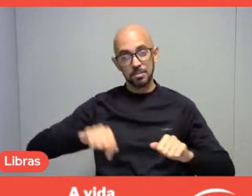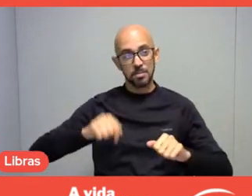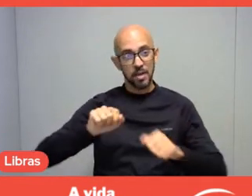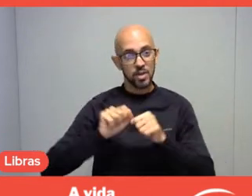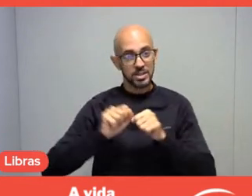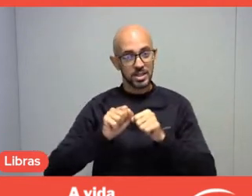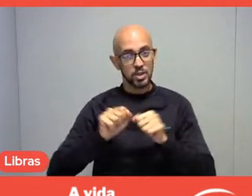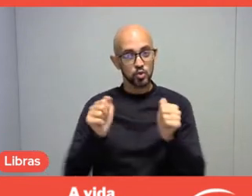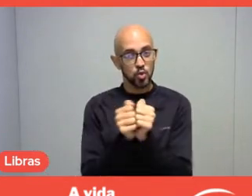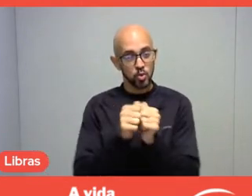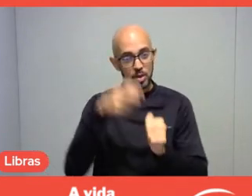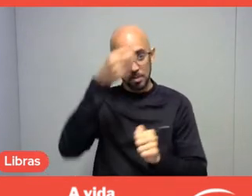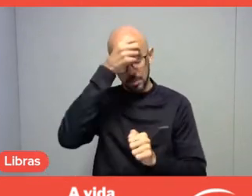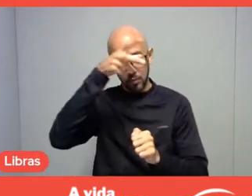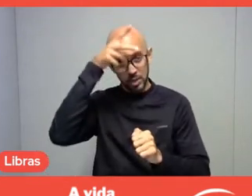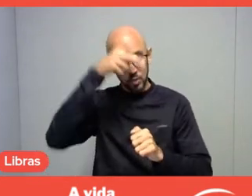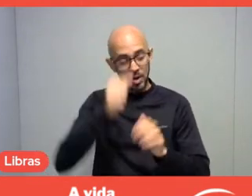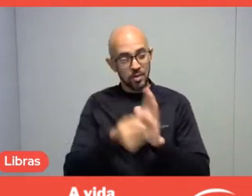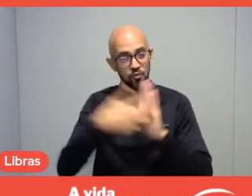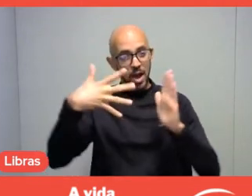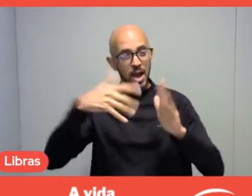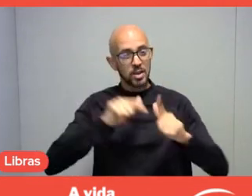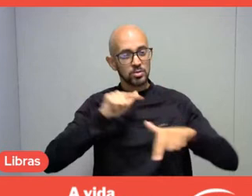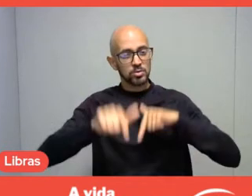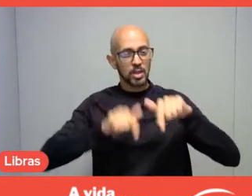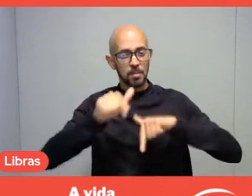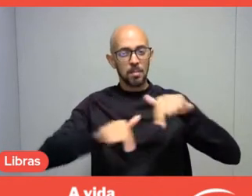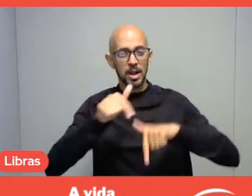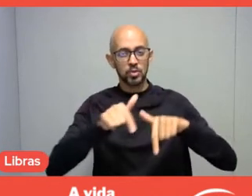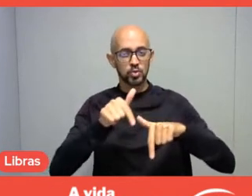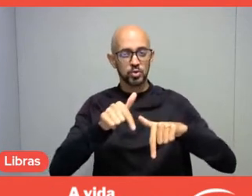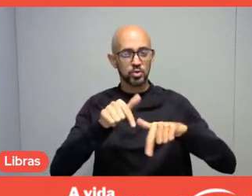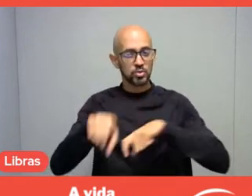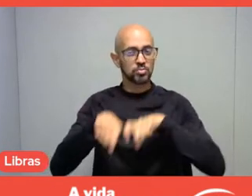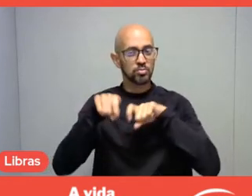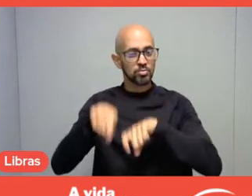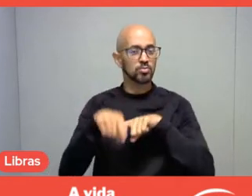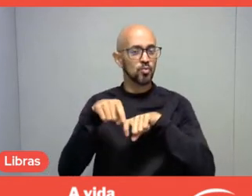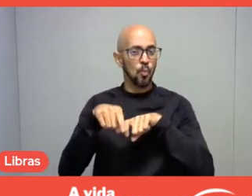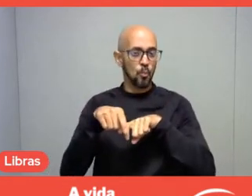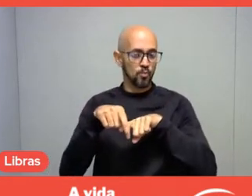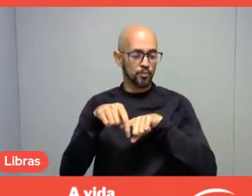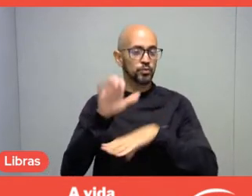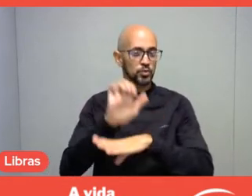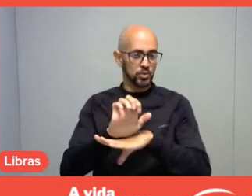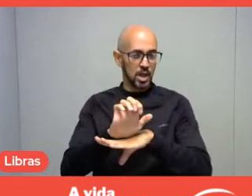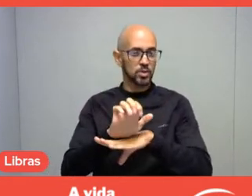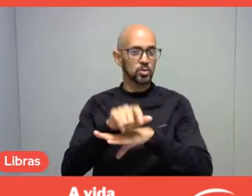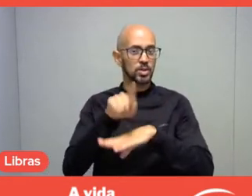a series of activities in this city in the countryside, in an act of awareness that we call Leisure Square.